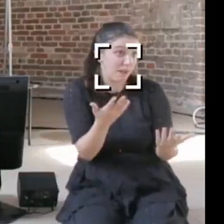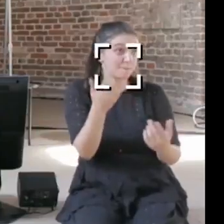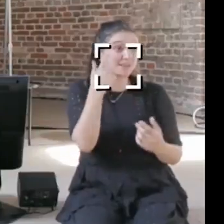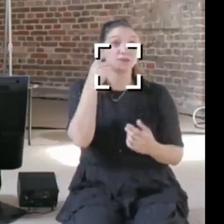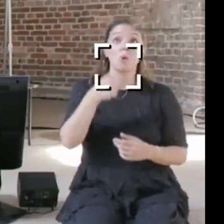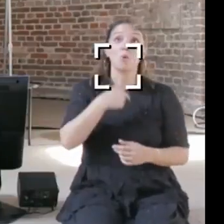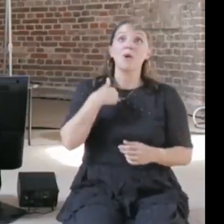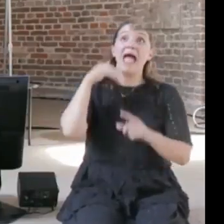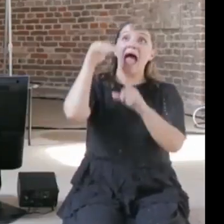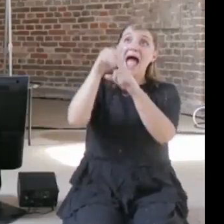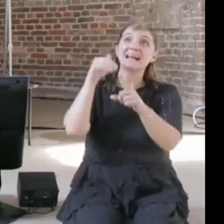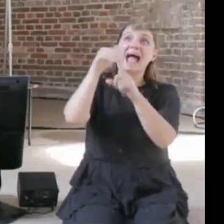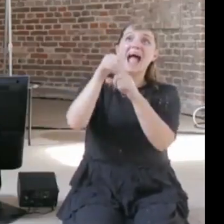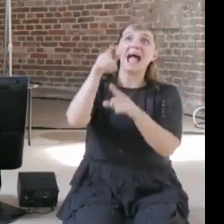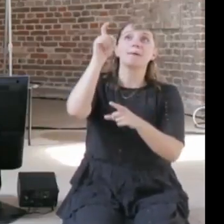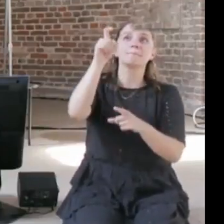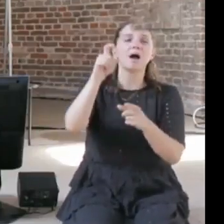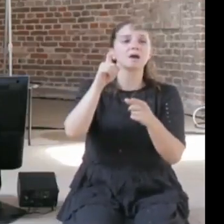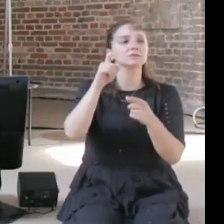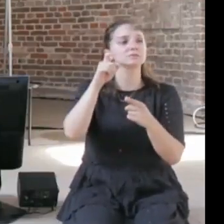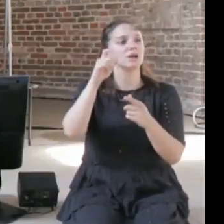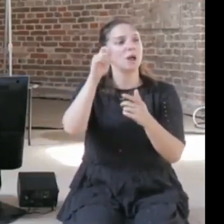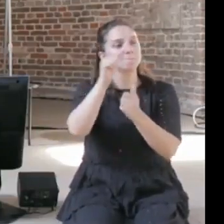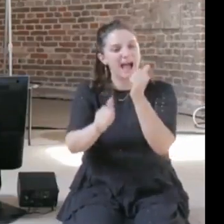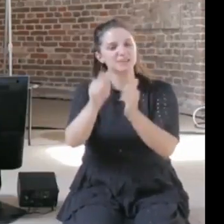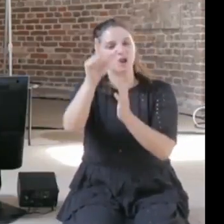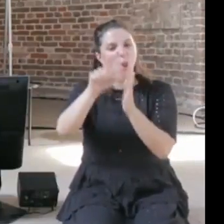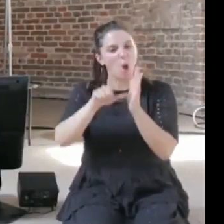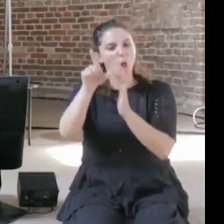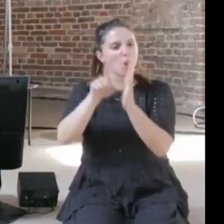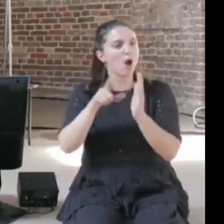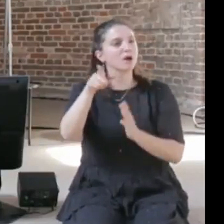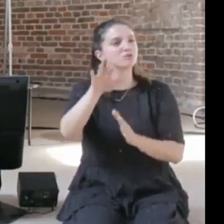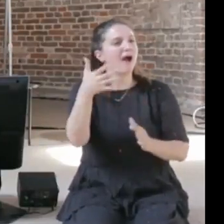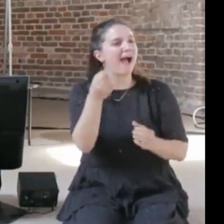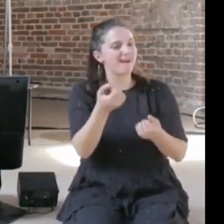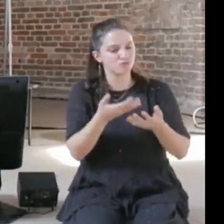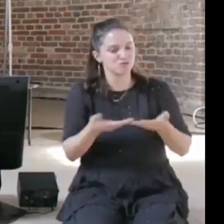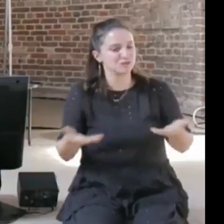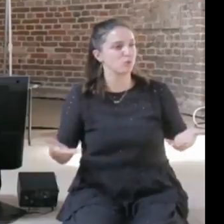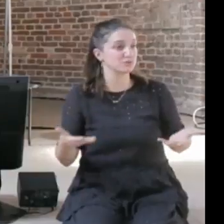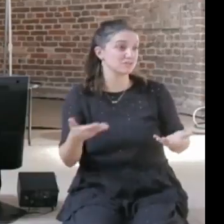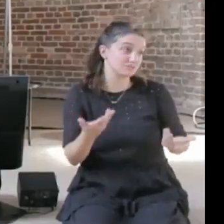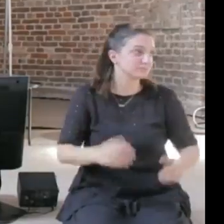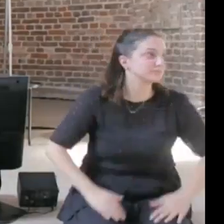and more with less and less resources, and I think both of those could be part of the problem.